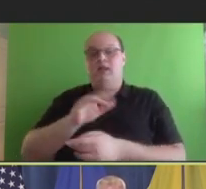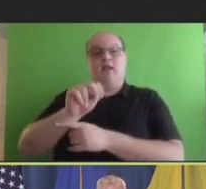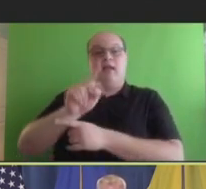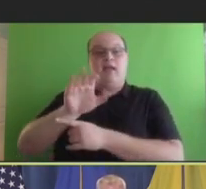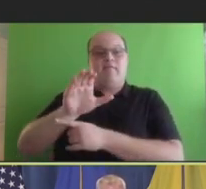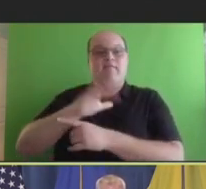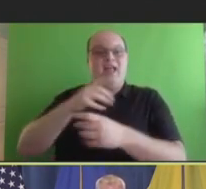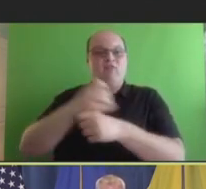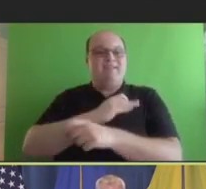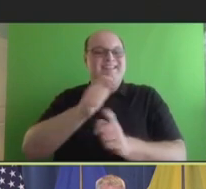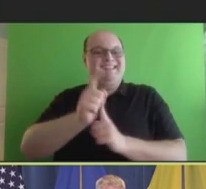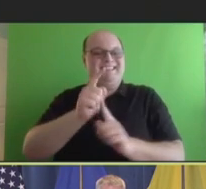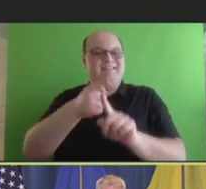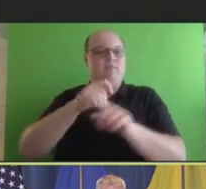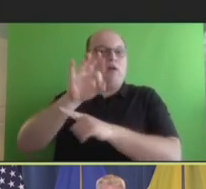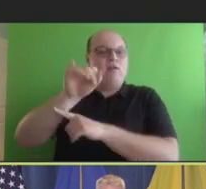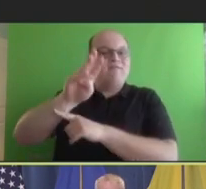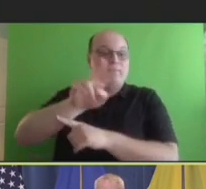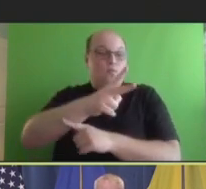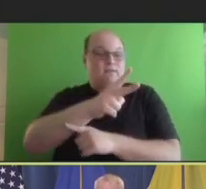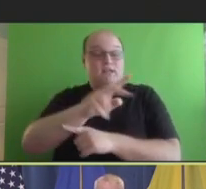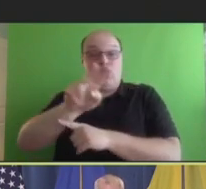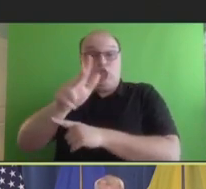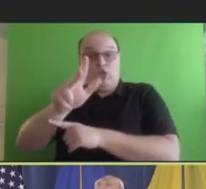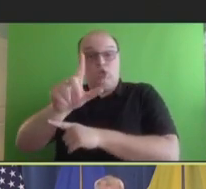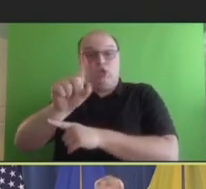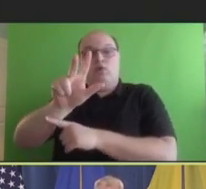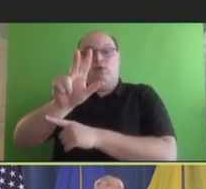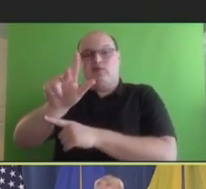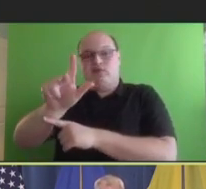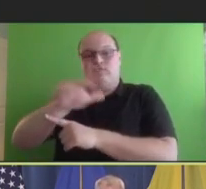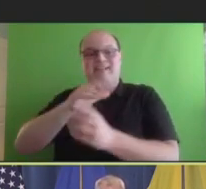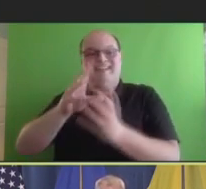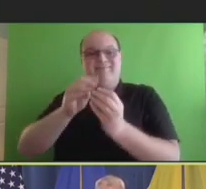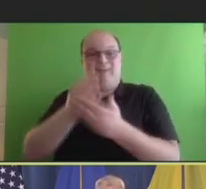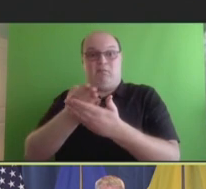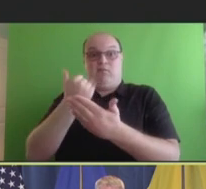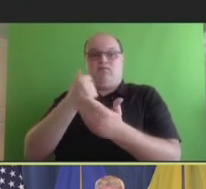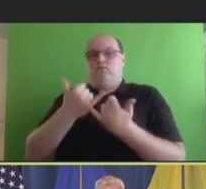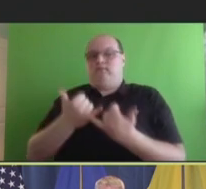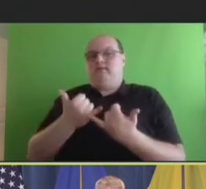the minutes from the February 2nd to 3rd, 2023 meeting prior to attending today. Do